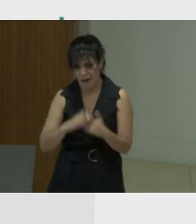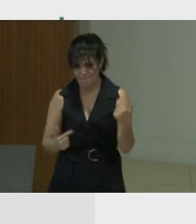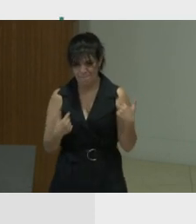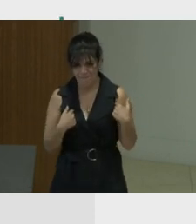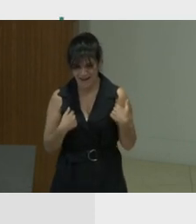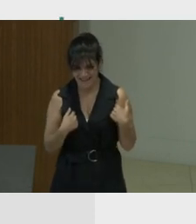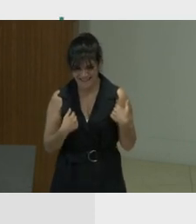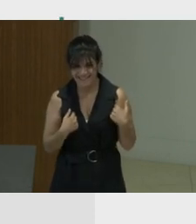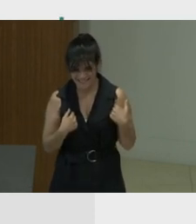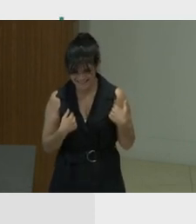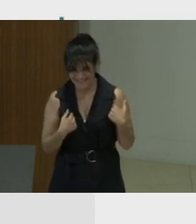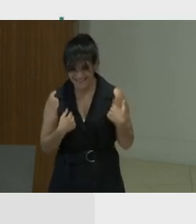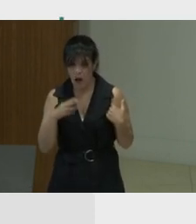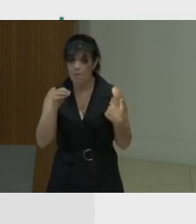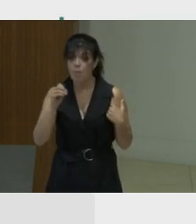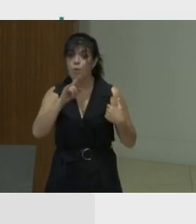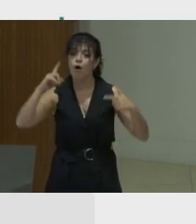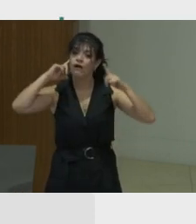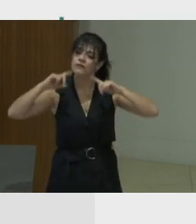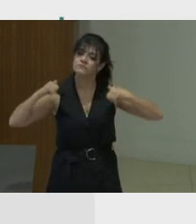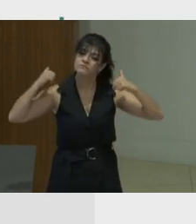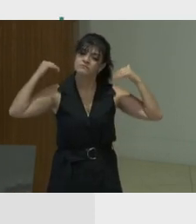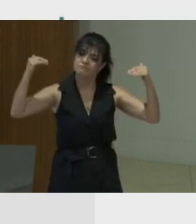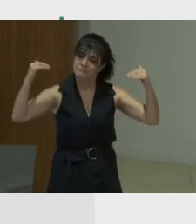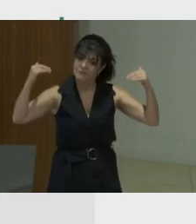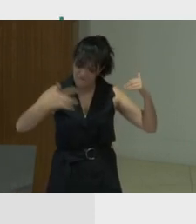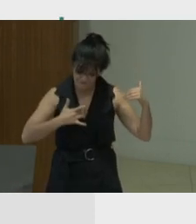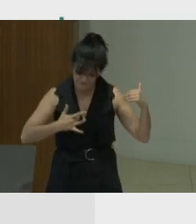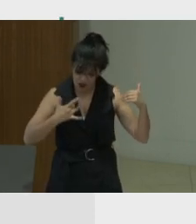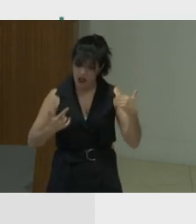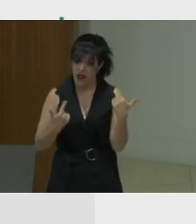And that can lead to a sense of moral superiority where you feel that you can be licensed to